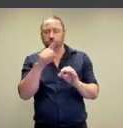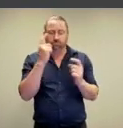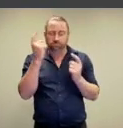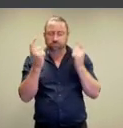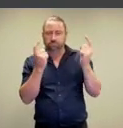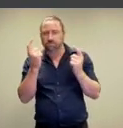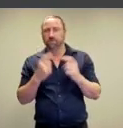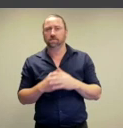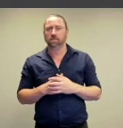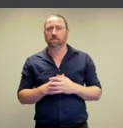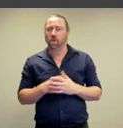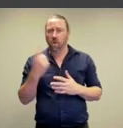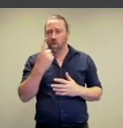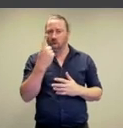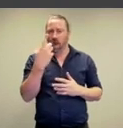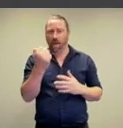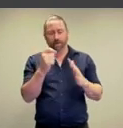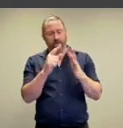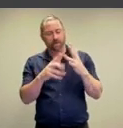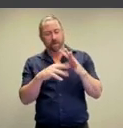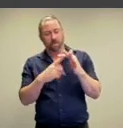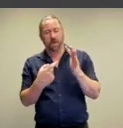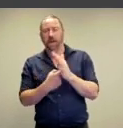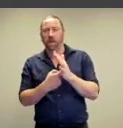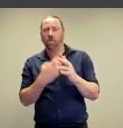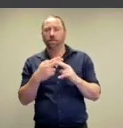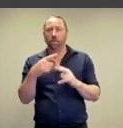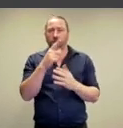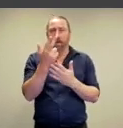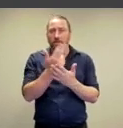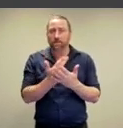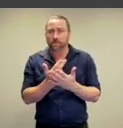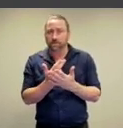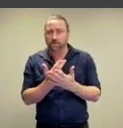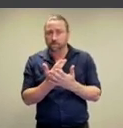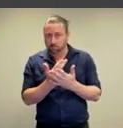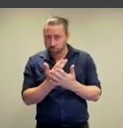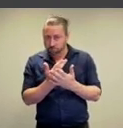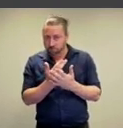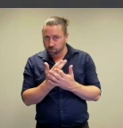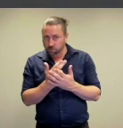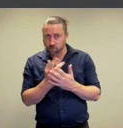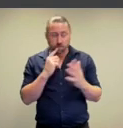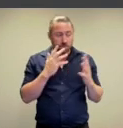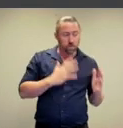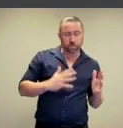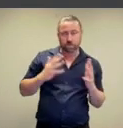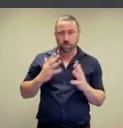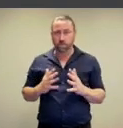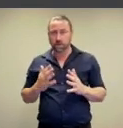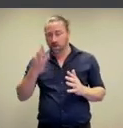questions out there for you to think about, who has the power